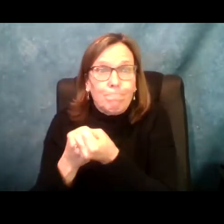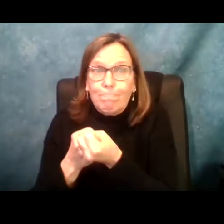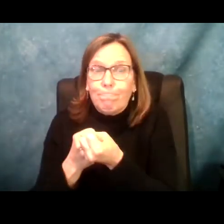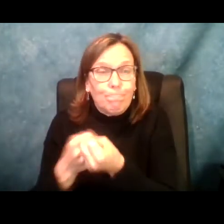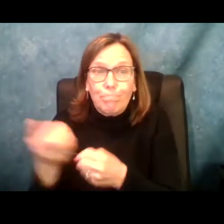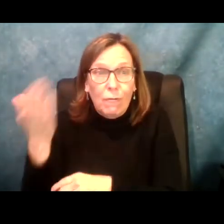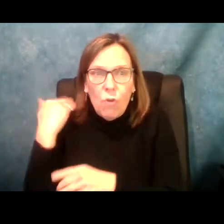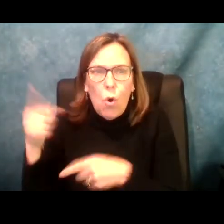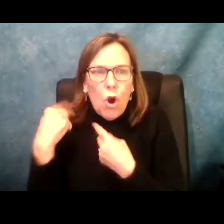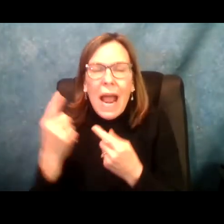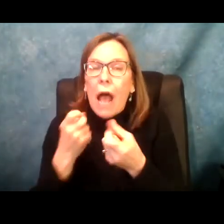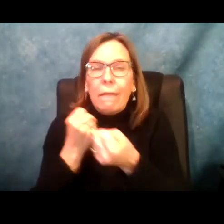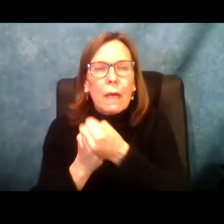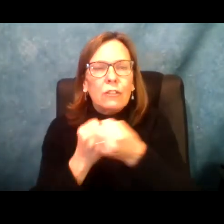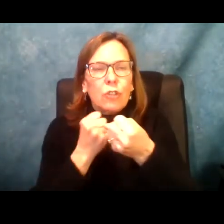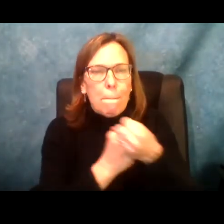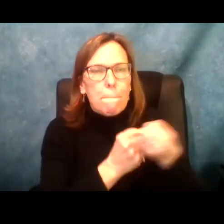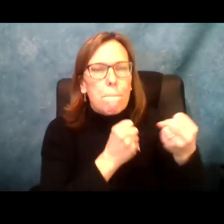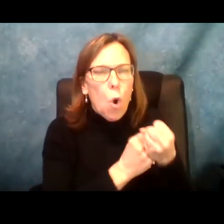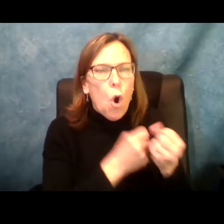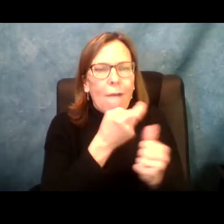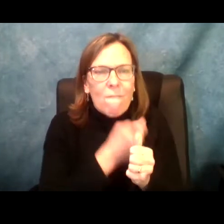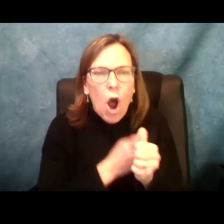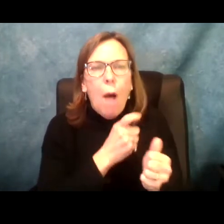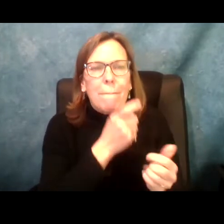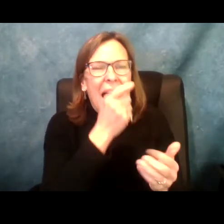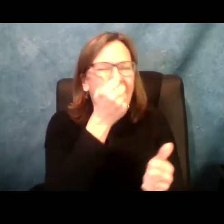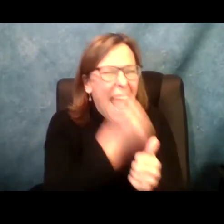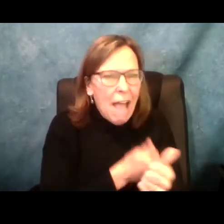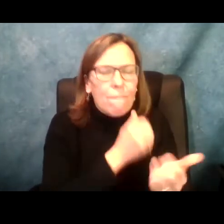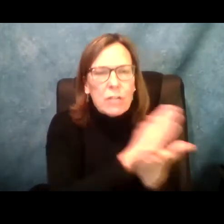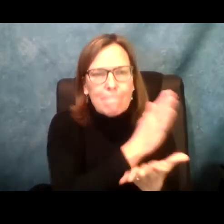momentum that I have not seen before in my time here in Albany. And it has the support of every sector